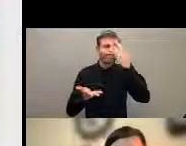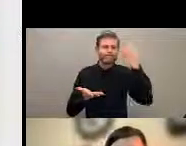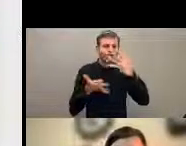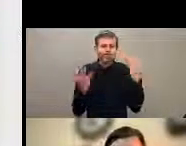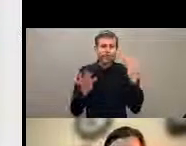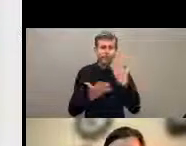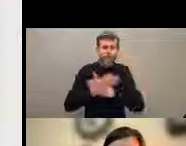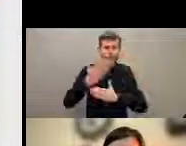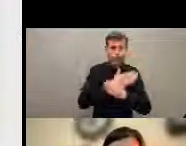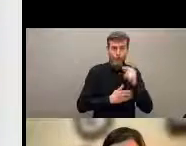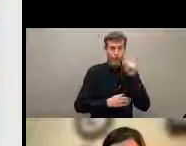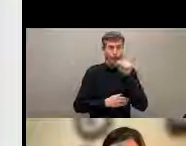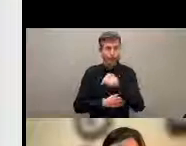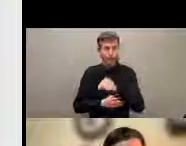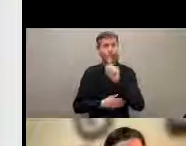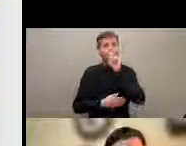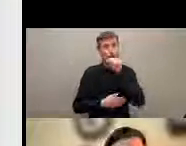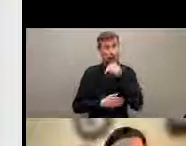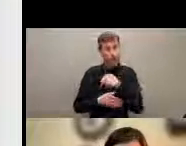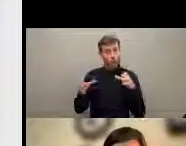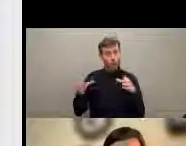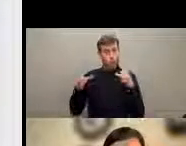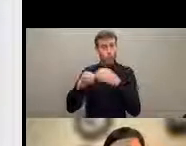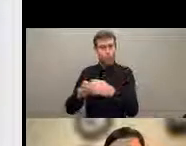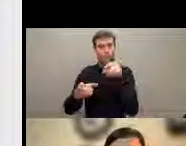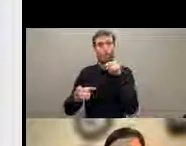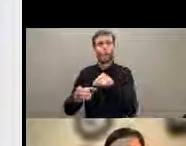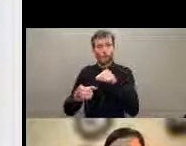indigenous people and women with disabilities in Nepal and in Asia. So